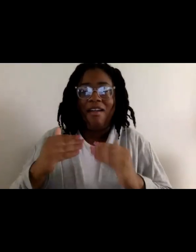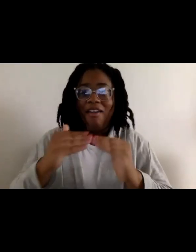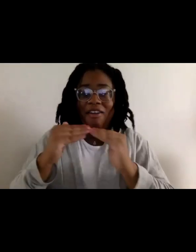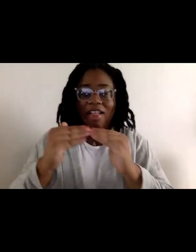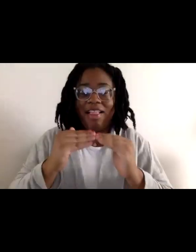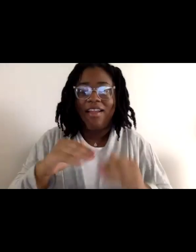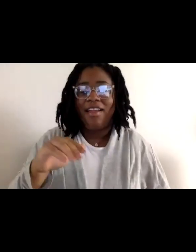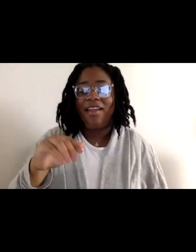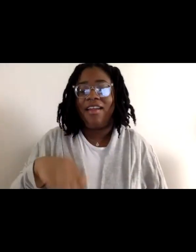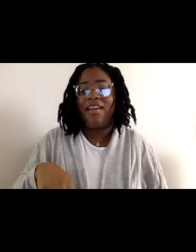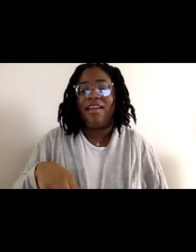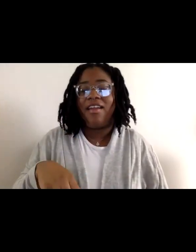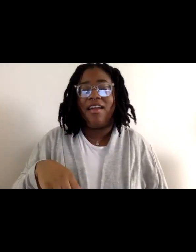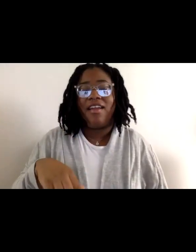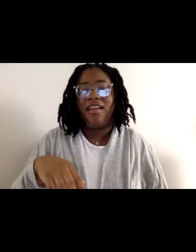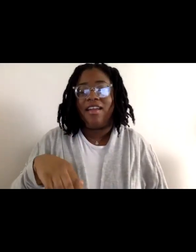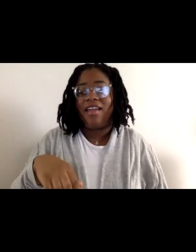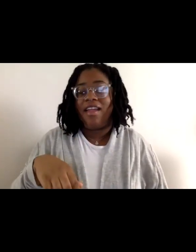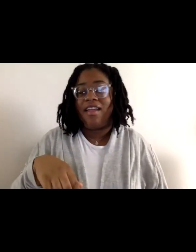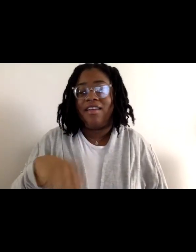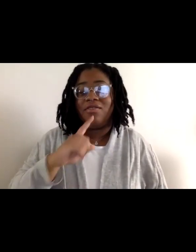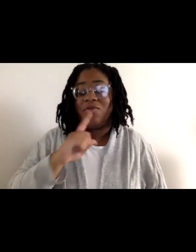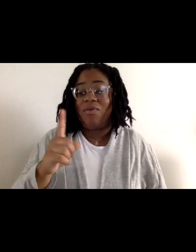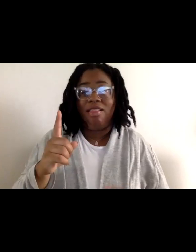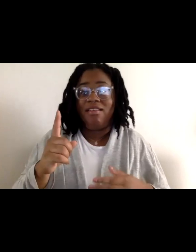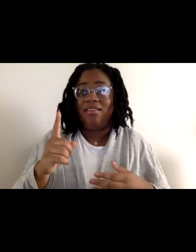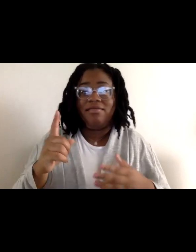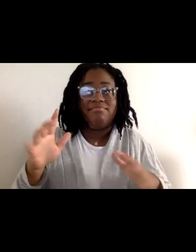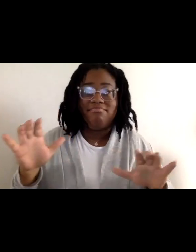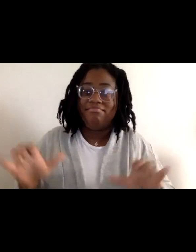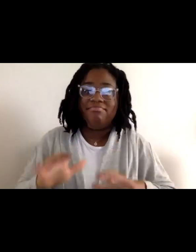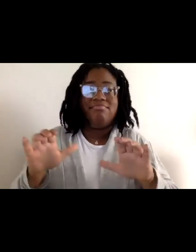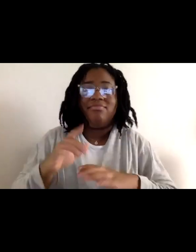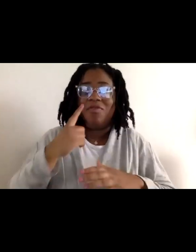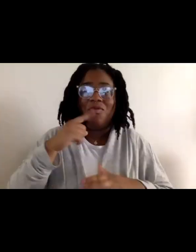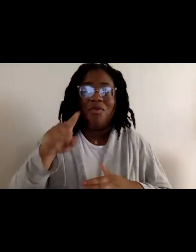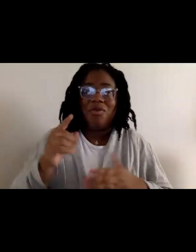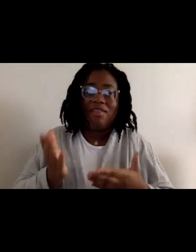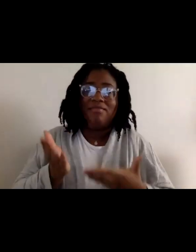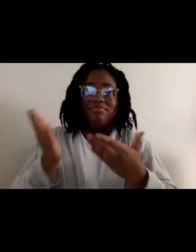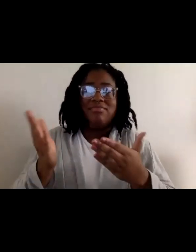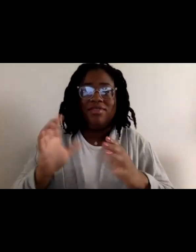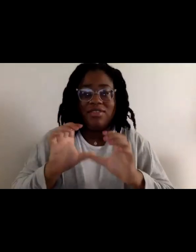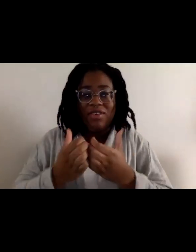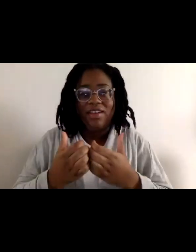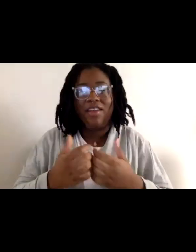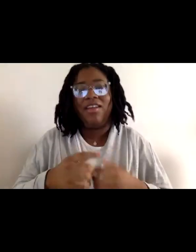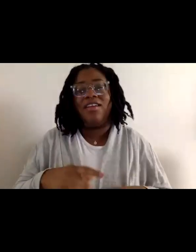who was instrumental in getting this, suggesting this course. And then also begging Dr. Abdullah to do it for us.